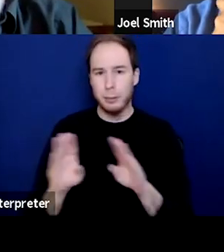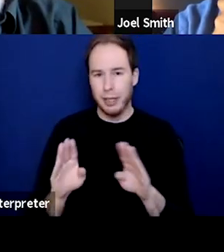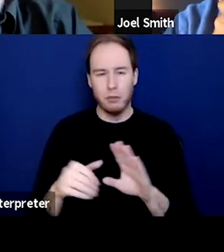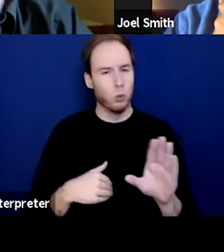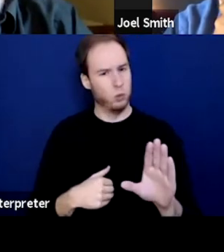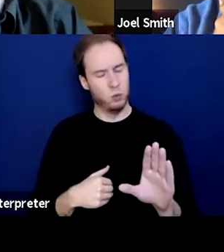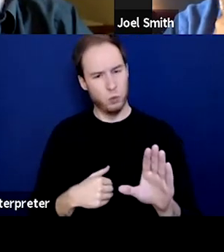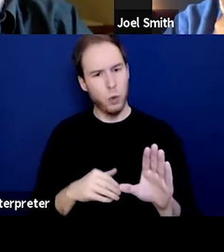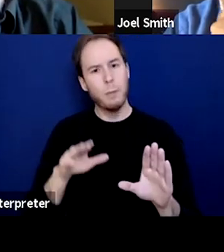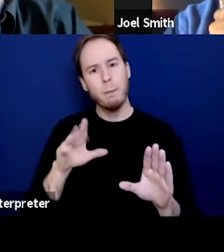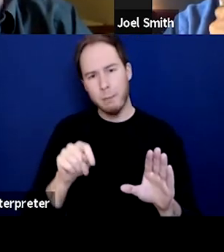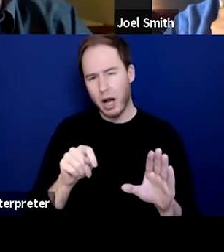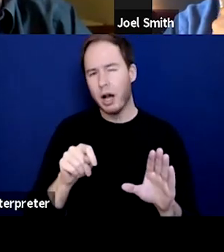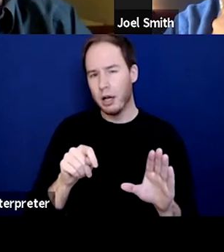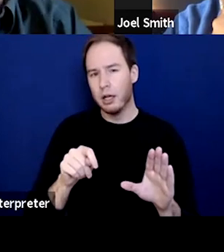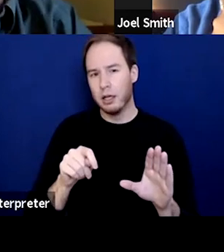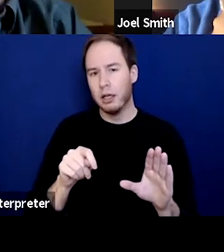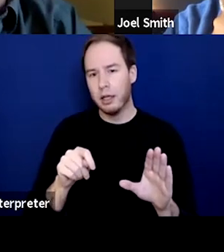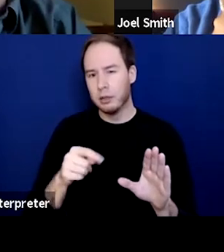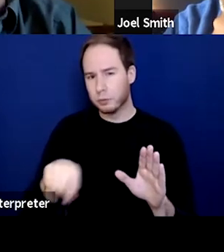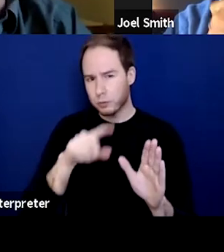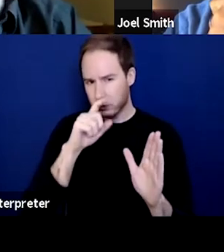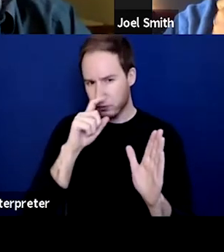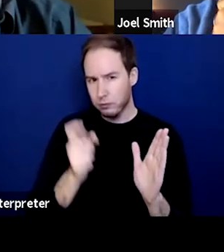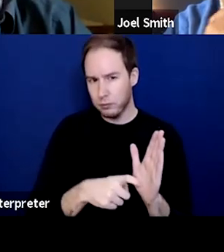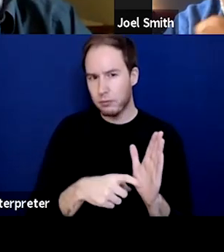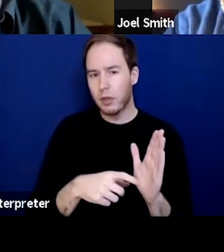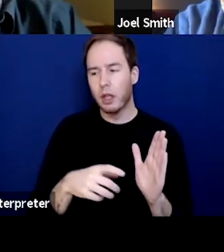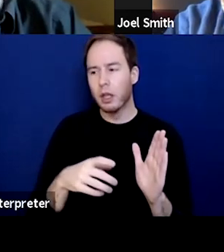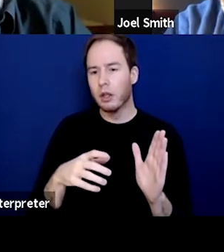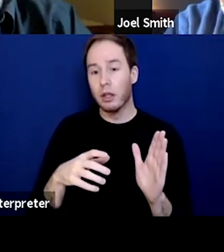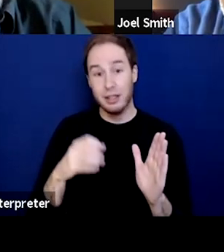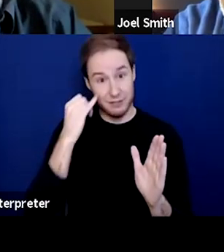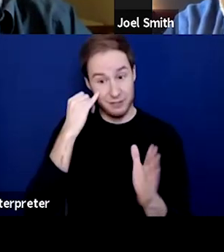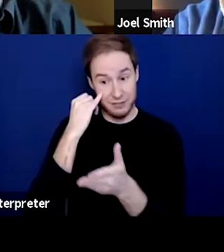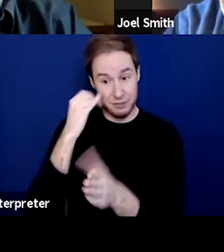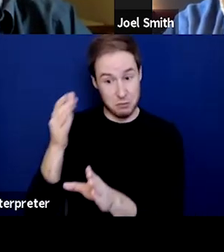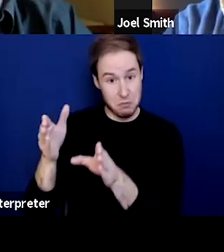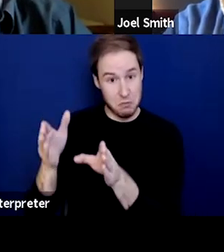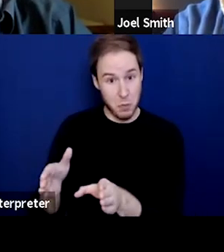but I am saying that if you, particularly, if you have somebody struggling with an opioid use disorder,